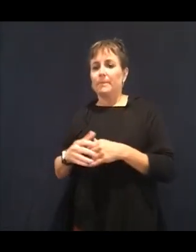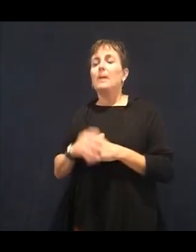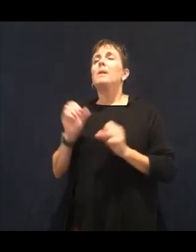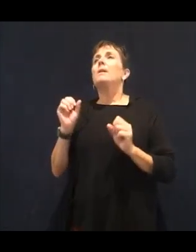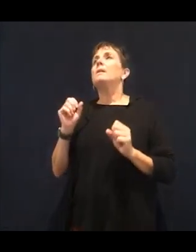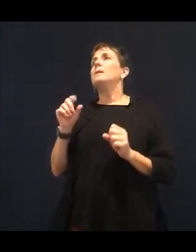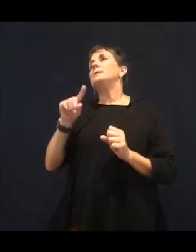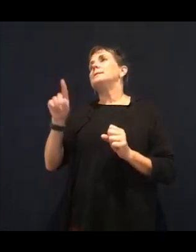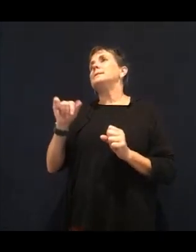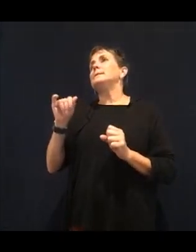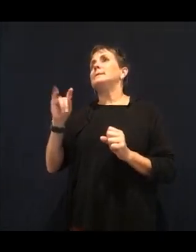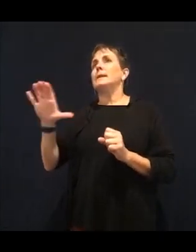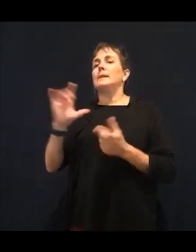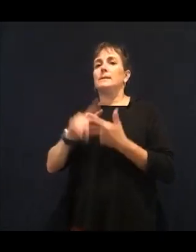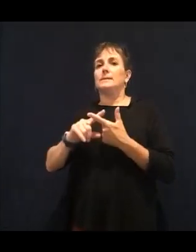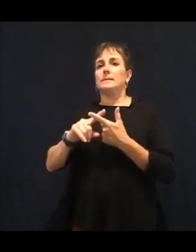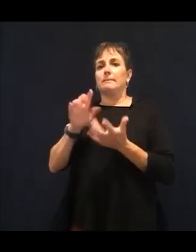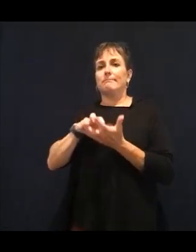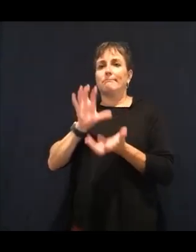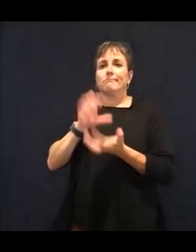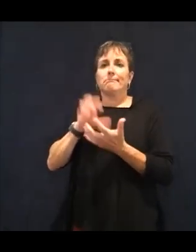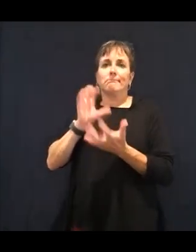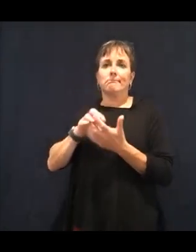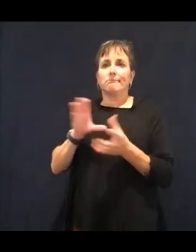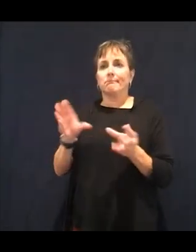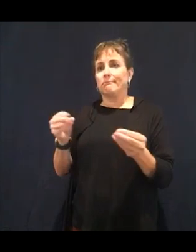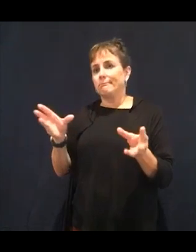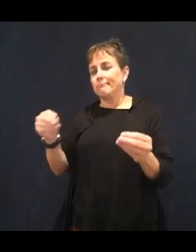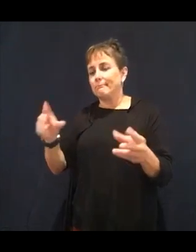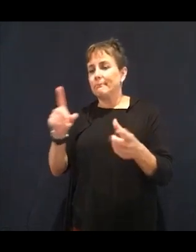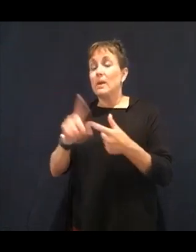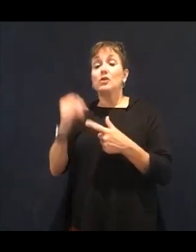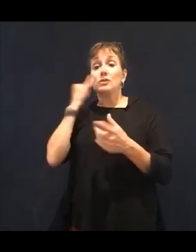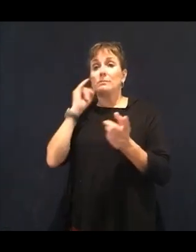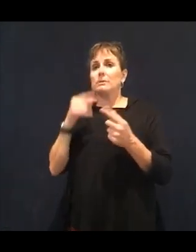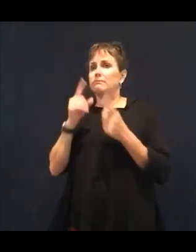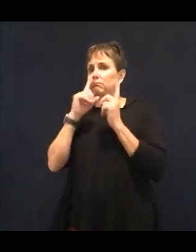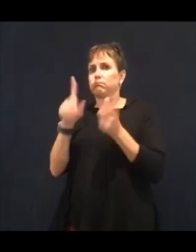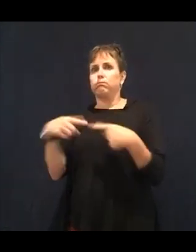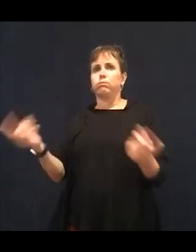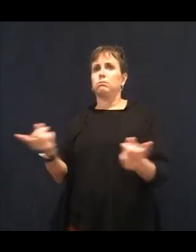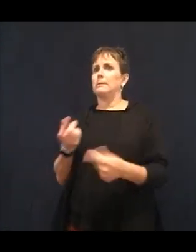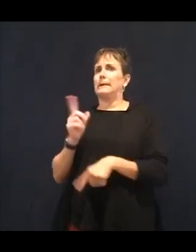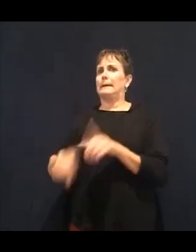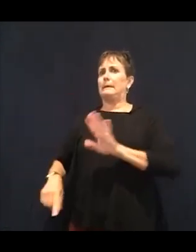grains have zinc in it. Our almond